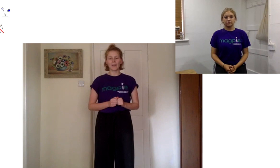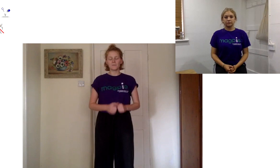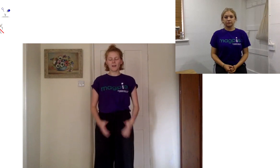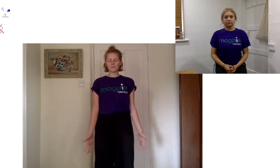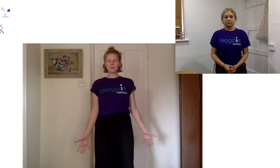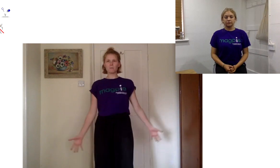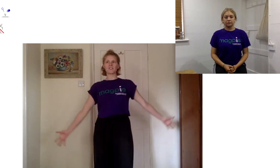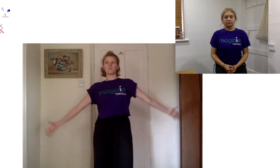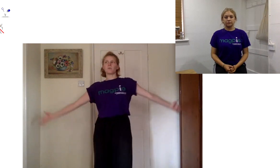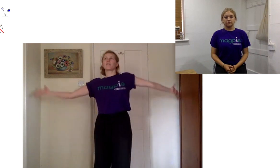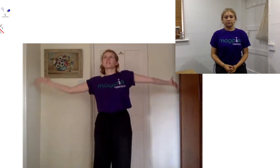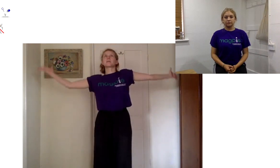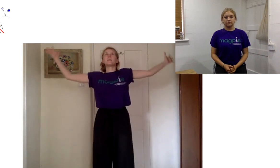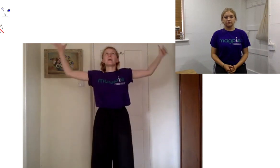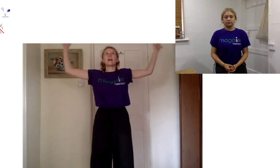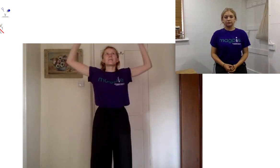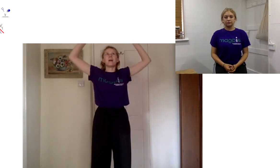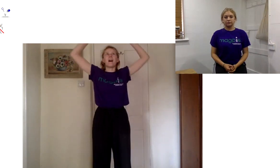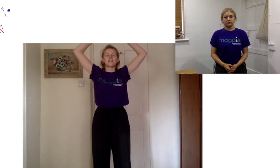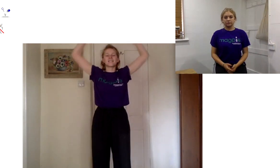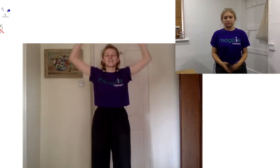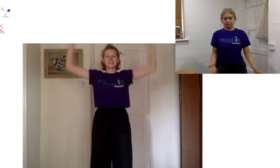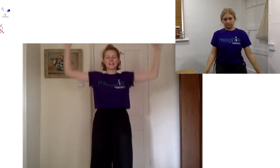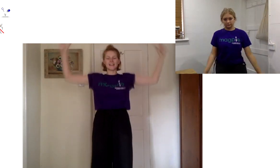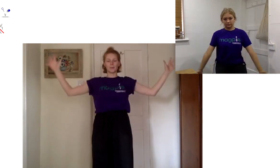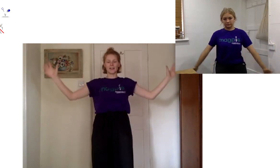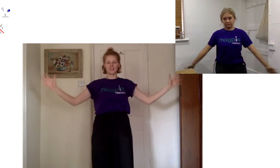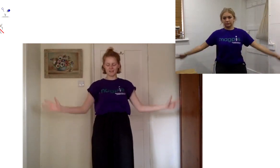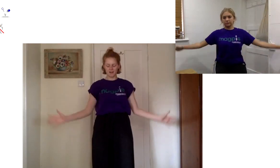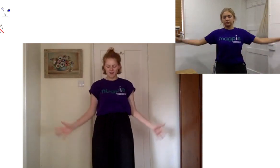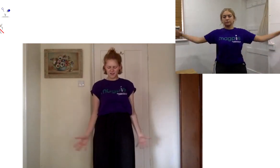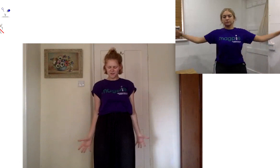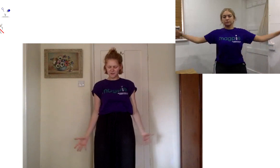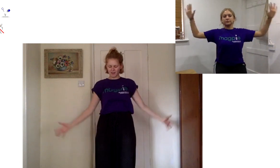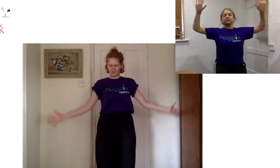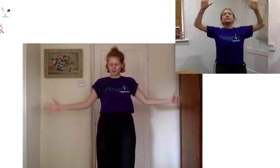and we're going to imagine we've got this big mask just like in our pictures huge mask and